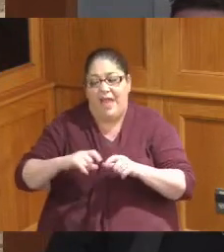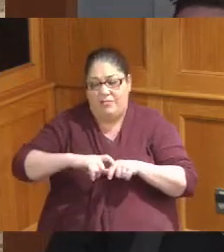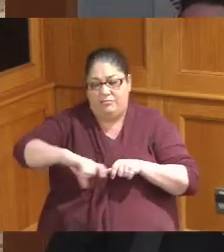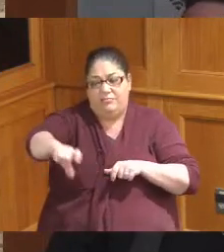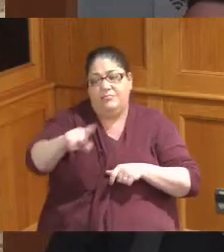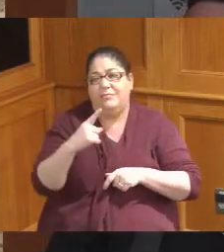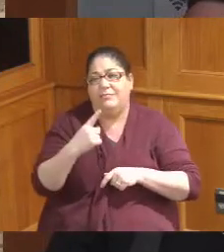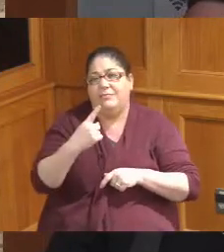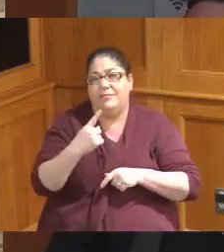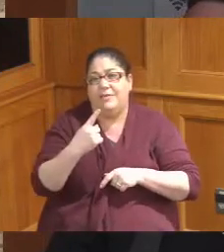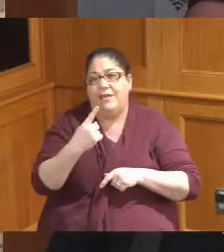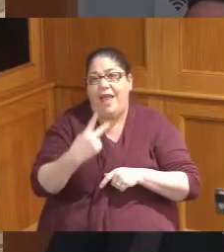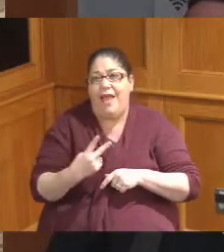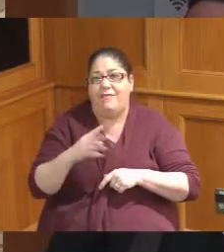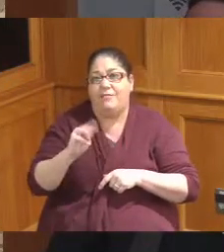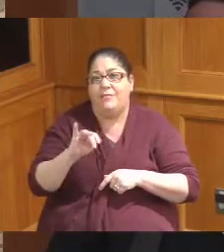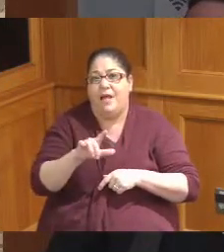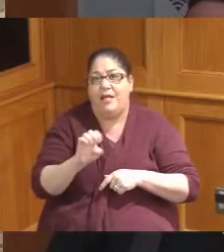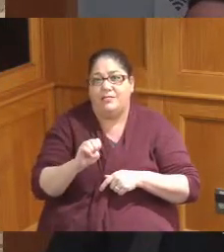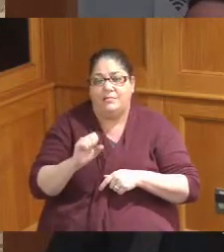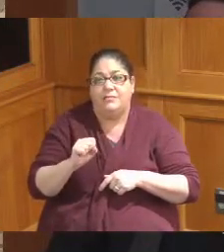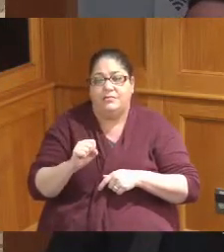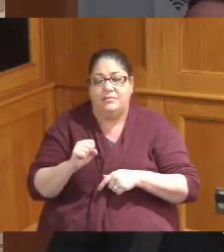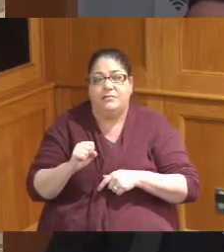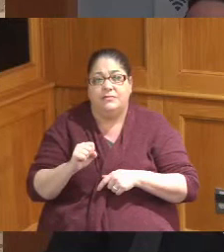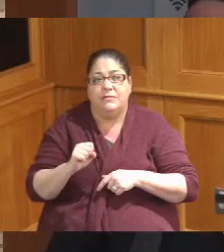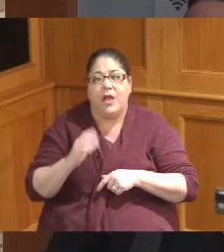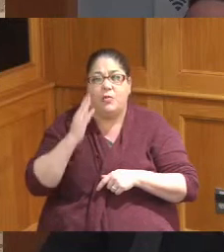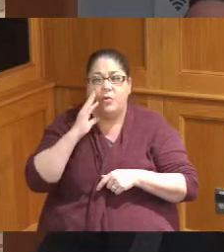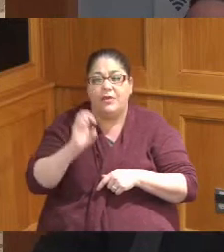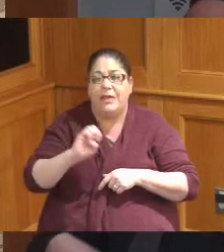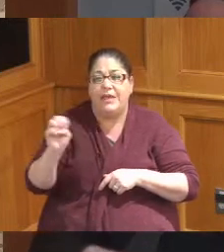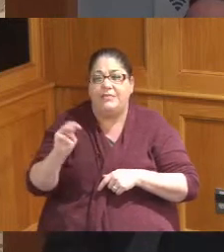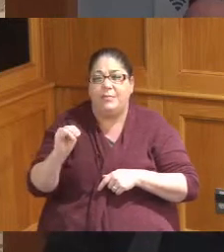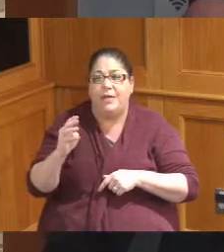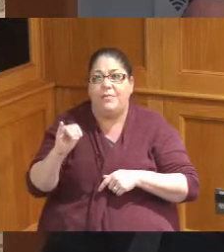half a mile and I know we've done some resurfacing on east of my River Road in the past several years